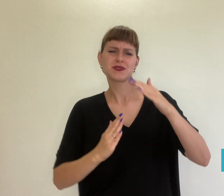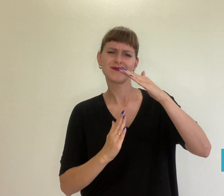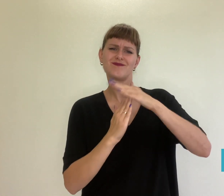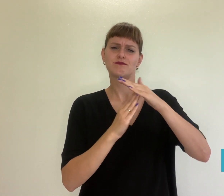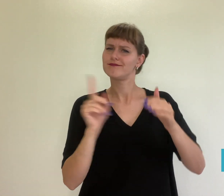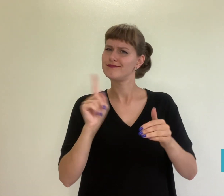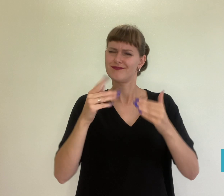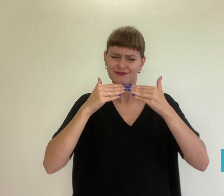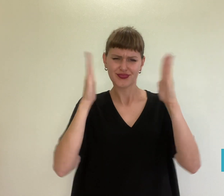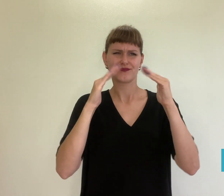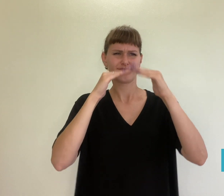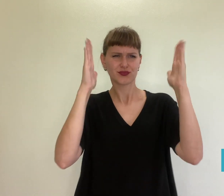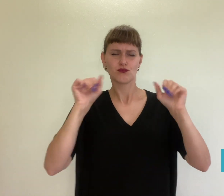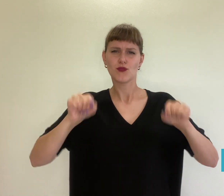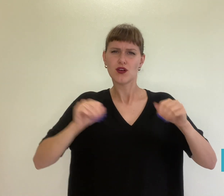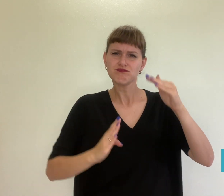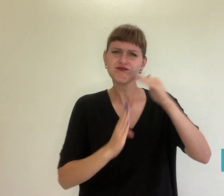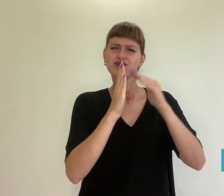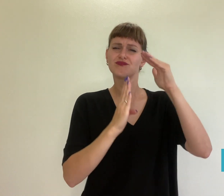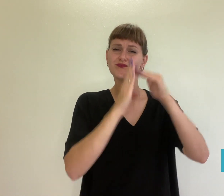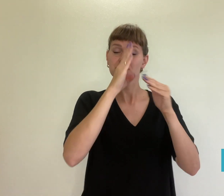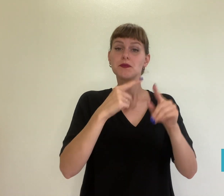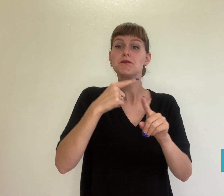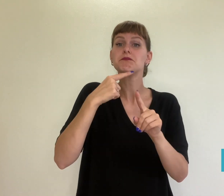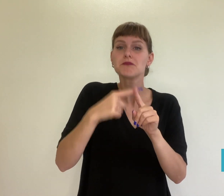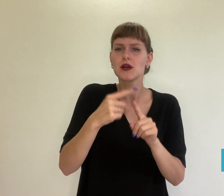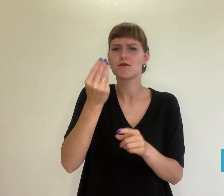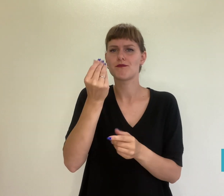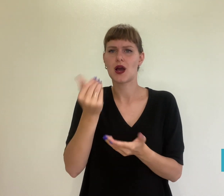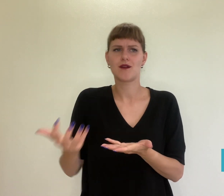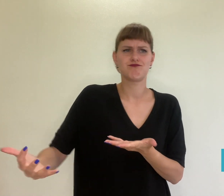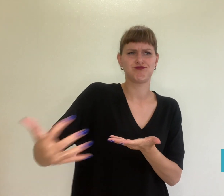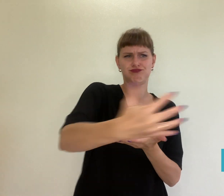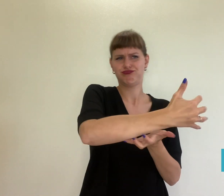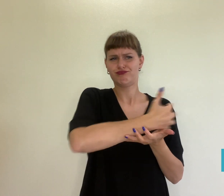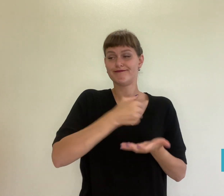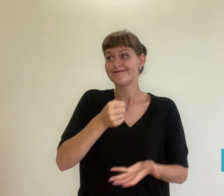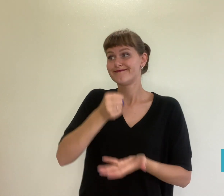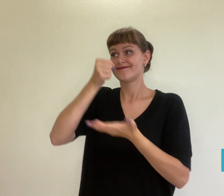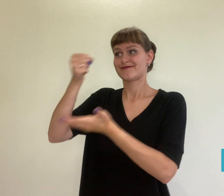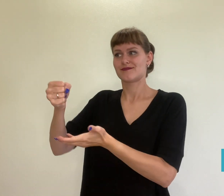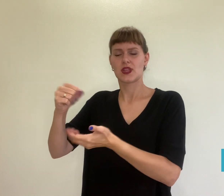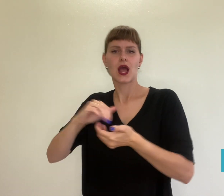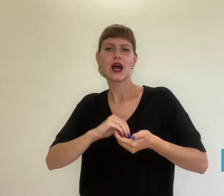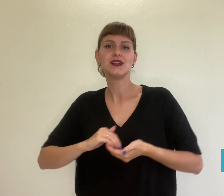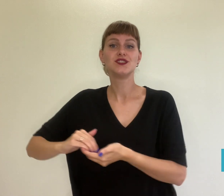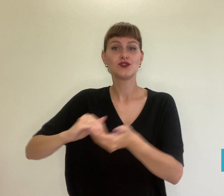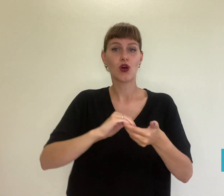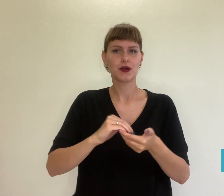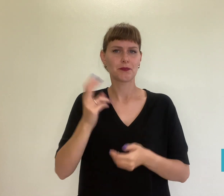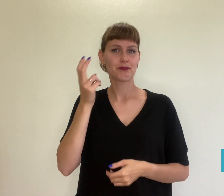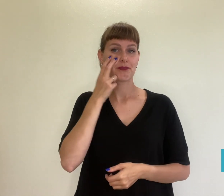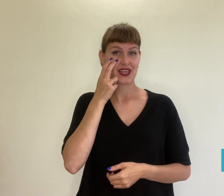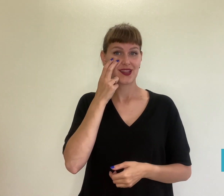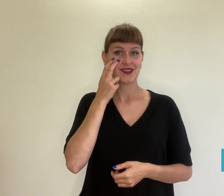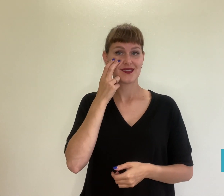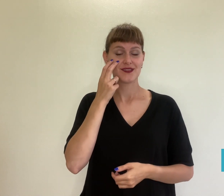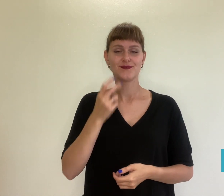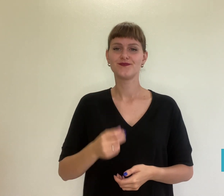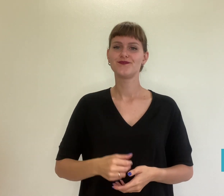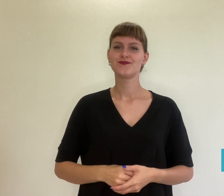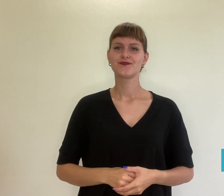to break barriers and raise money for the Association for the Blind.